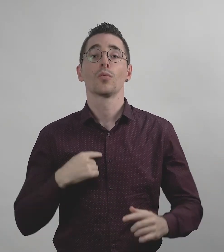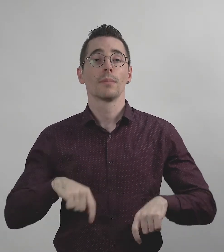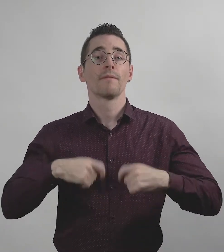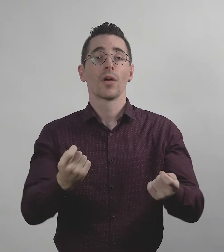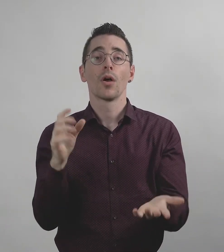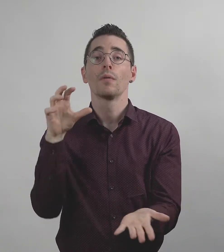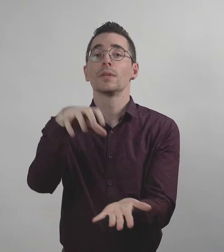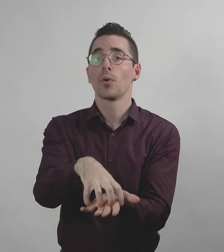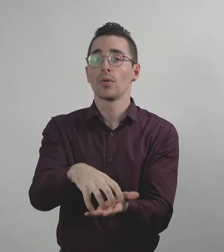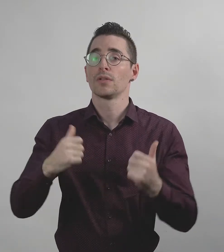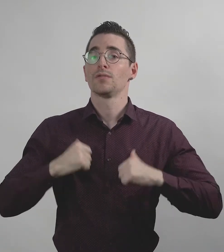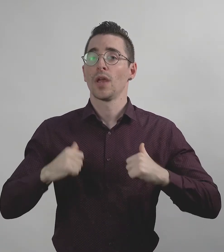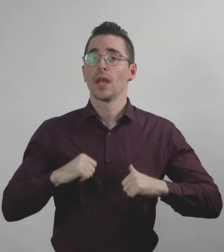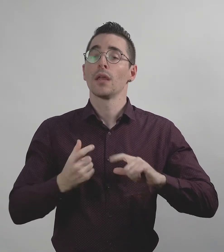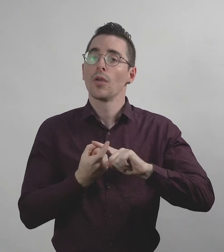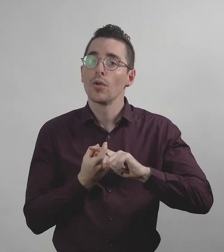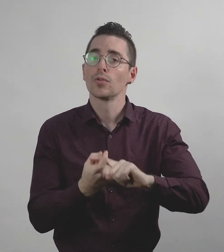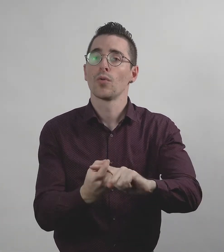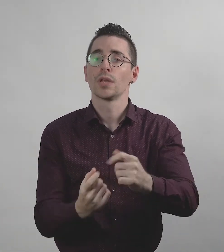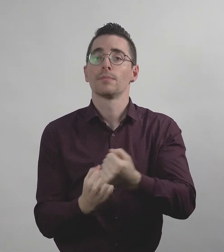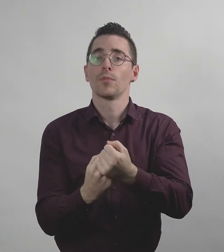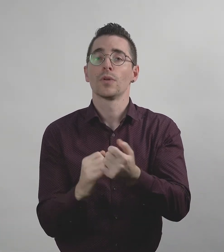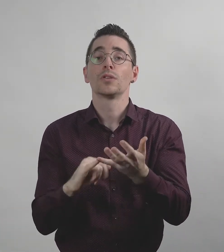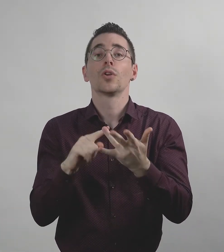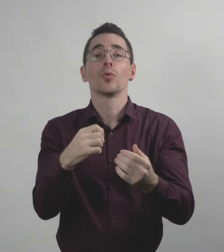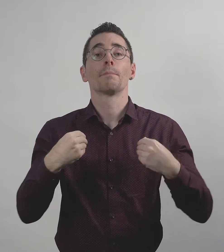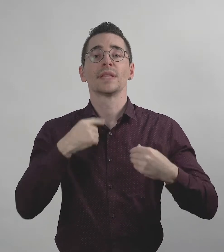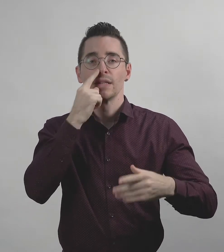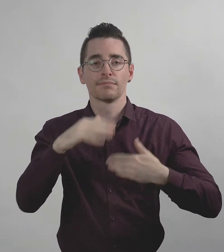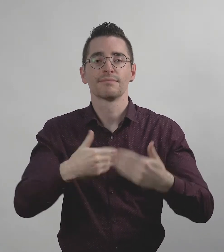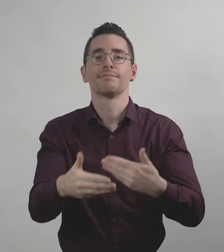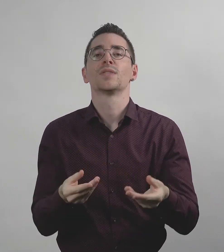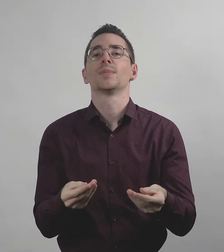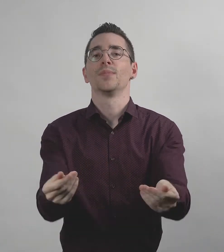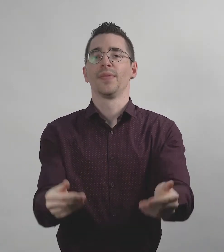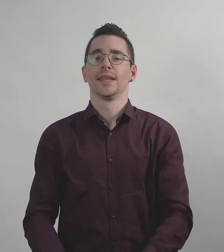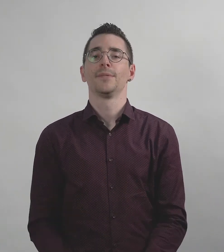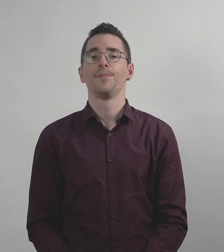We provide on the job training and ongoing support so that your business can run smoothly.